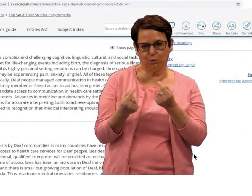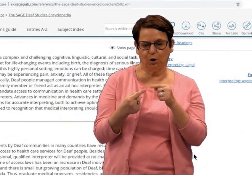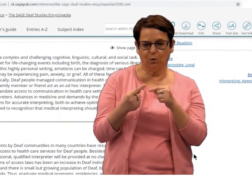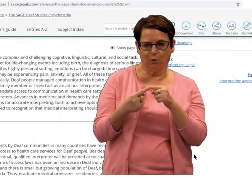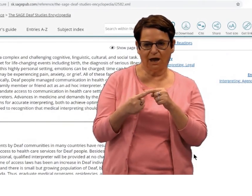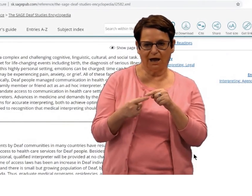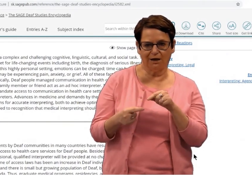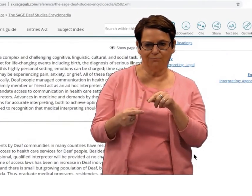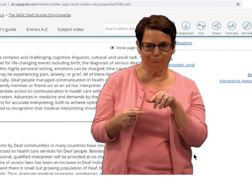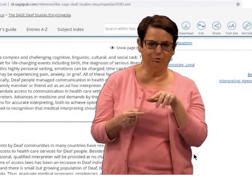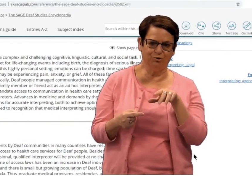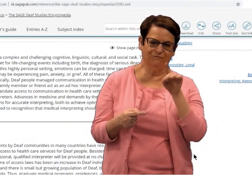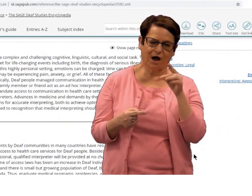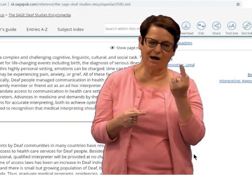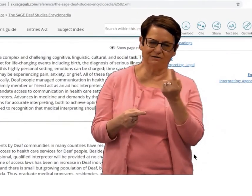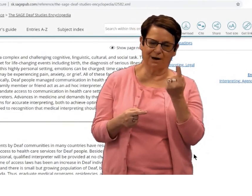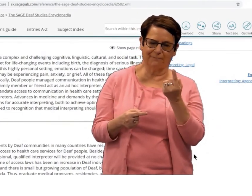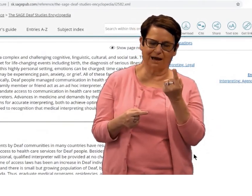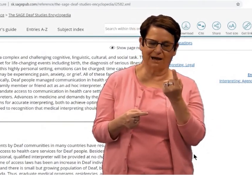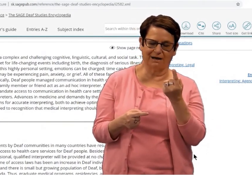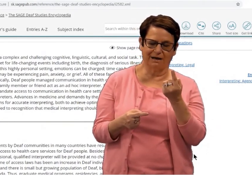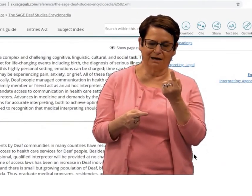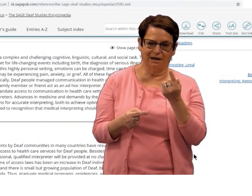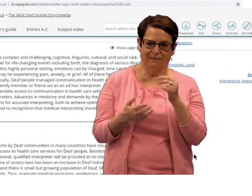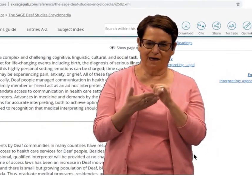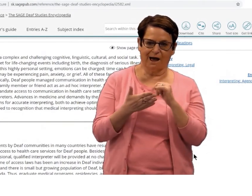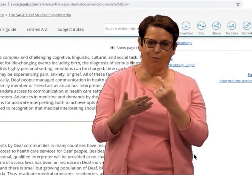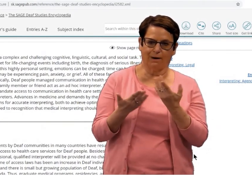Well, that sums up what to do when you find something